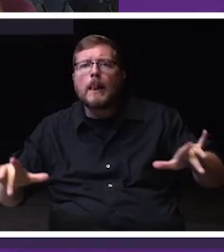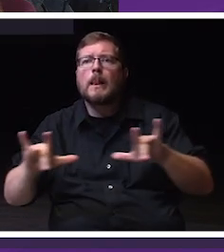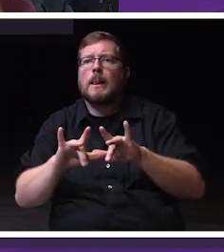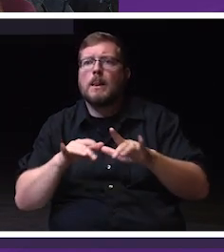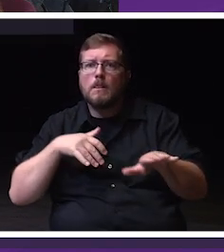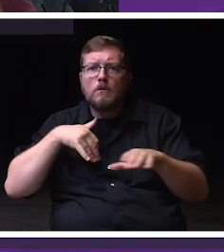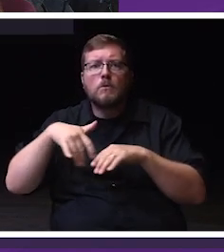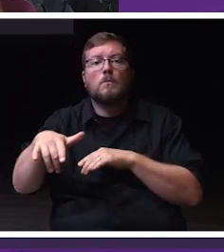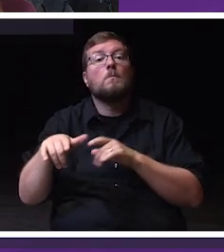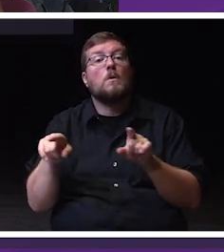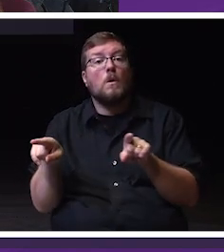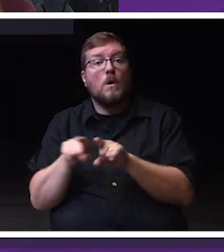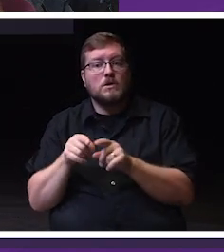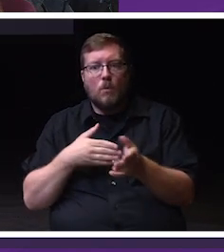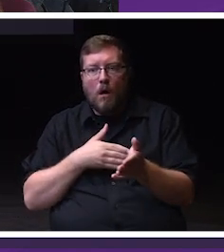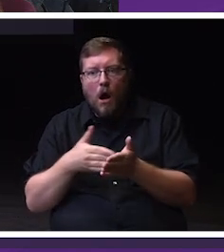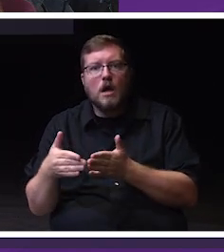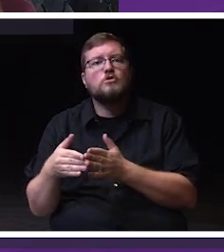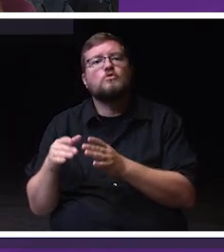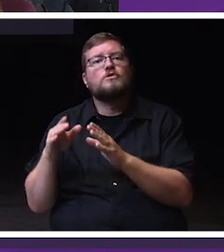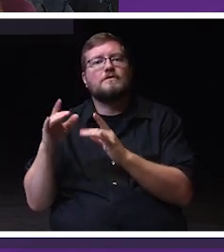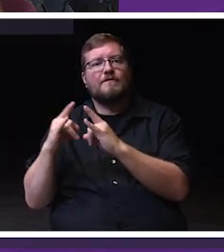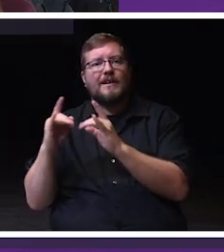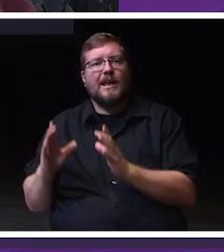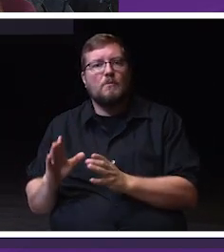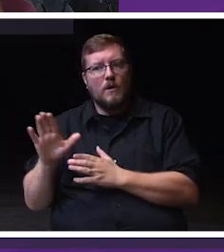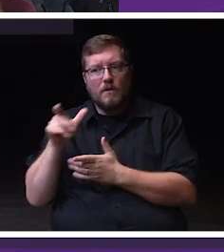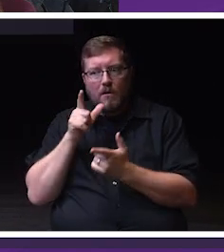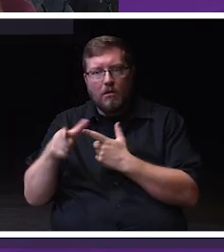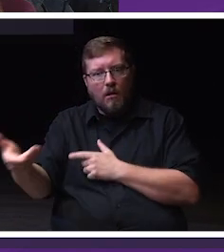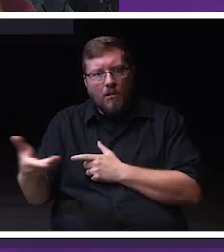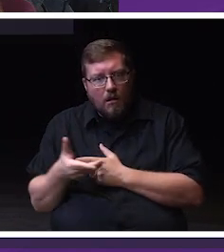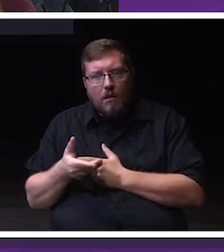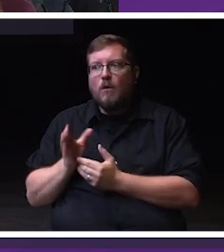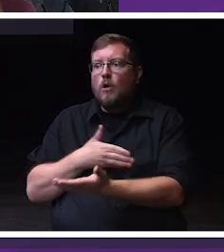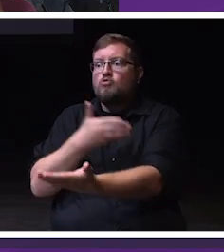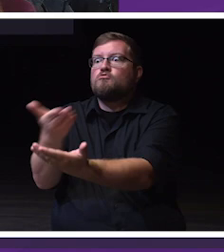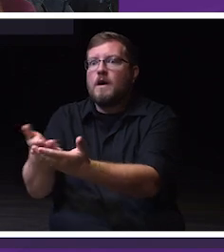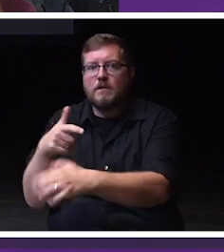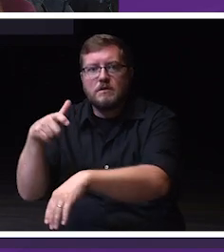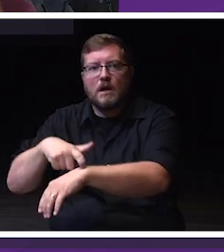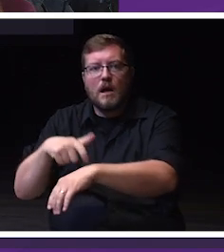make it into the hands of the youth participants. They're always rolling out the purple carpet